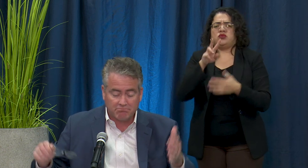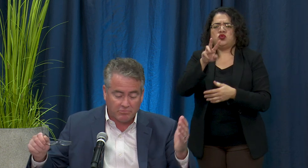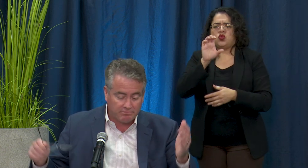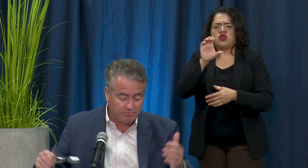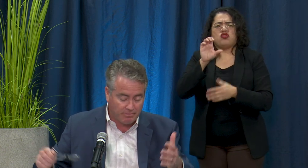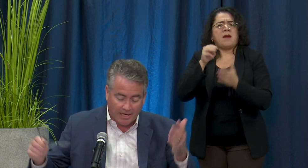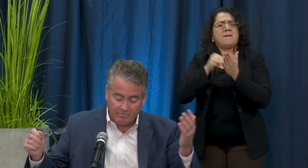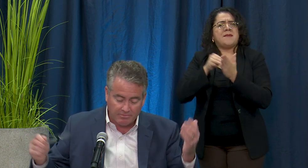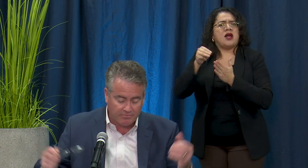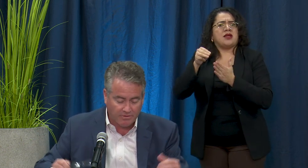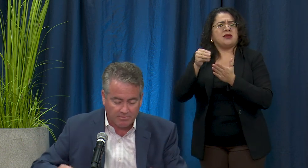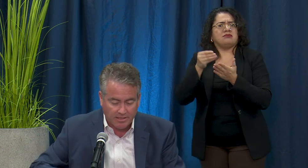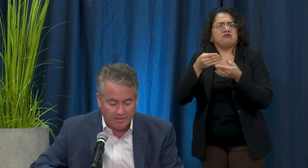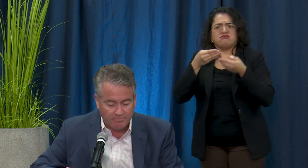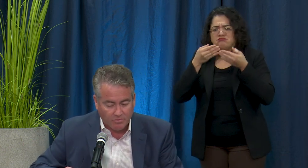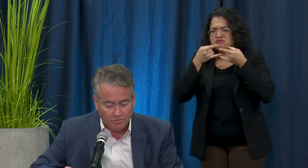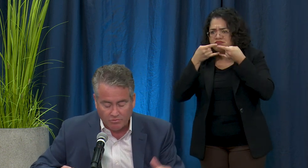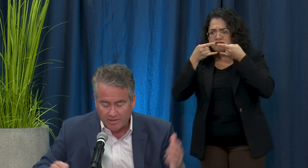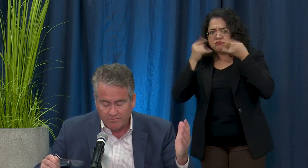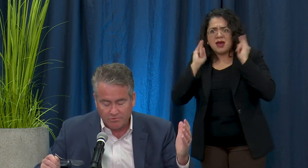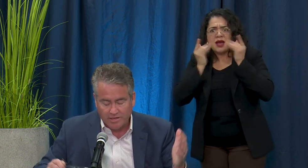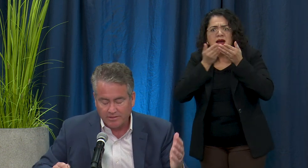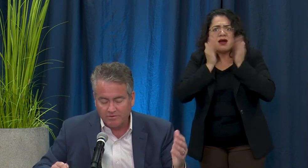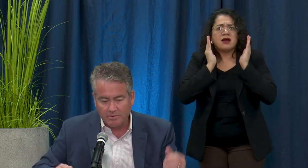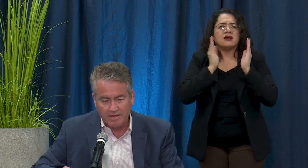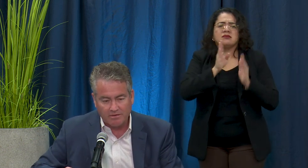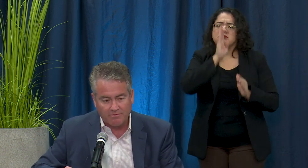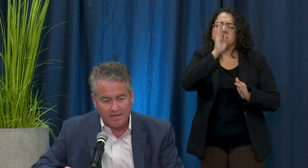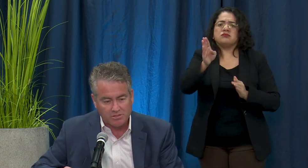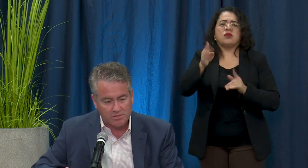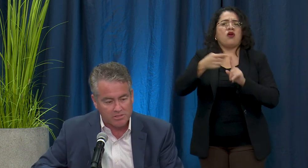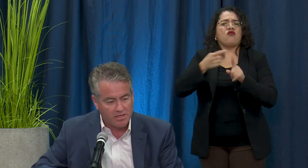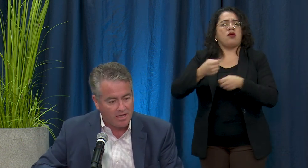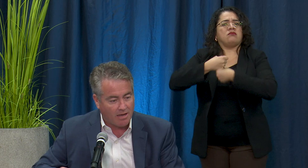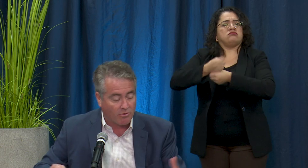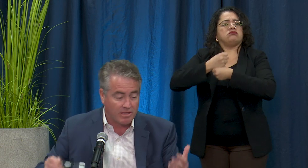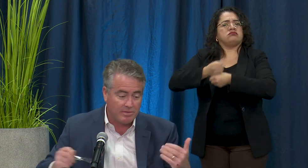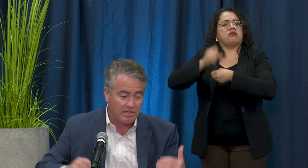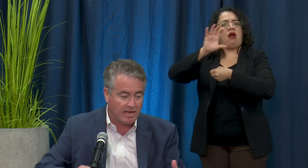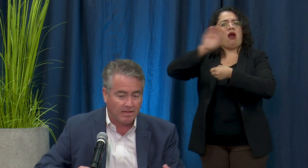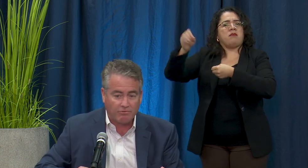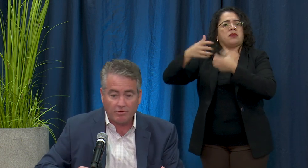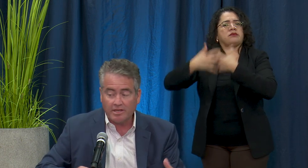directly from the manufacturers, bring them into California,